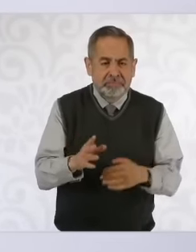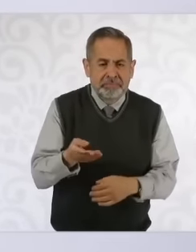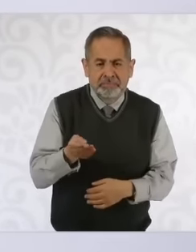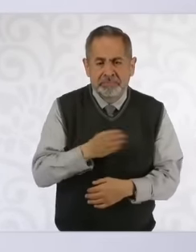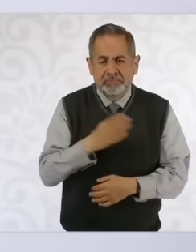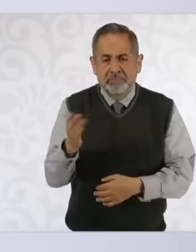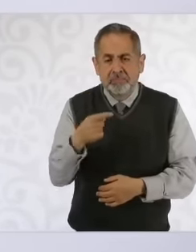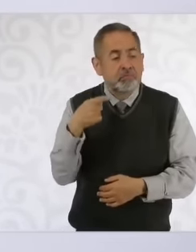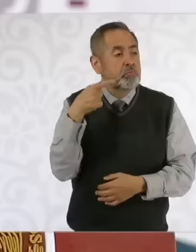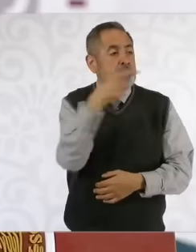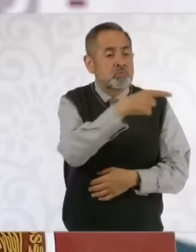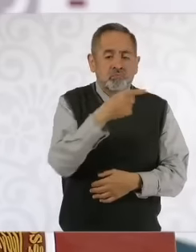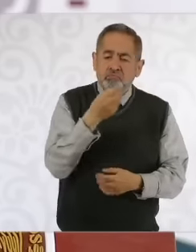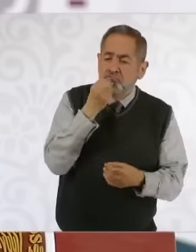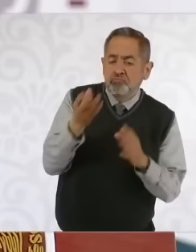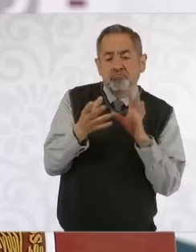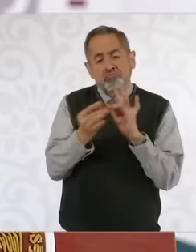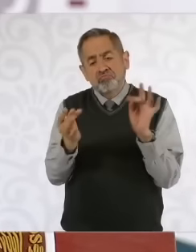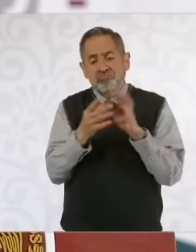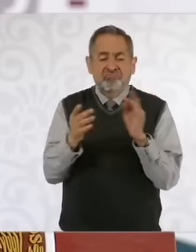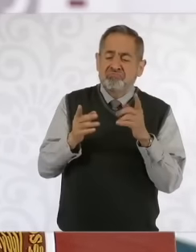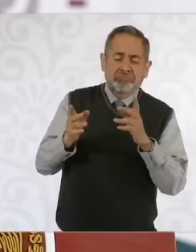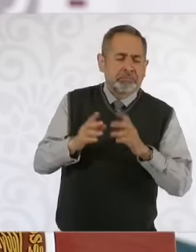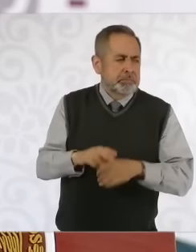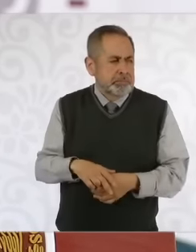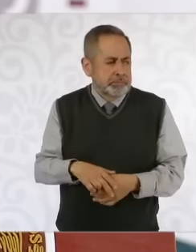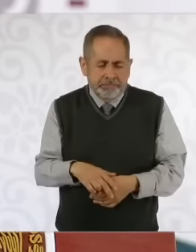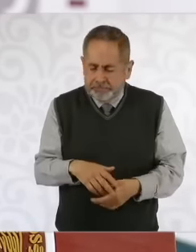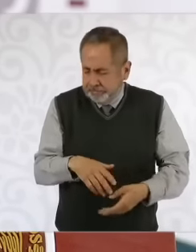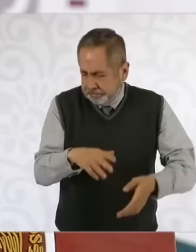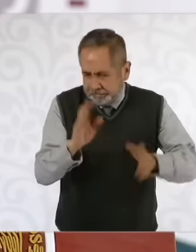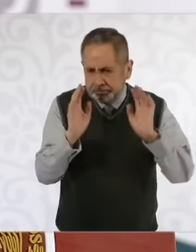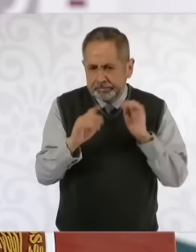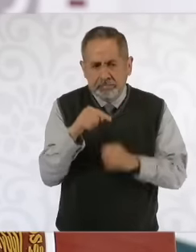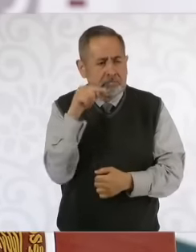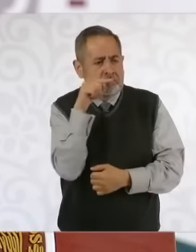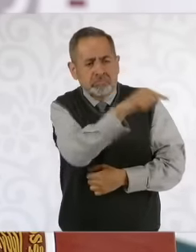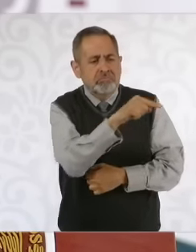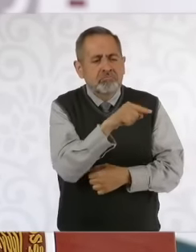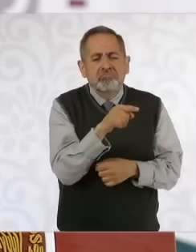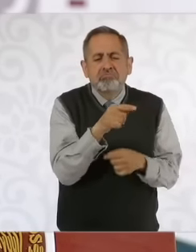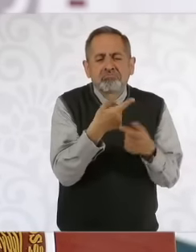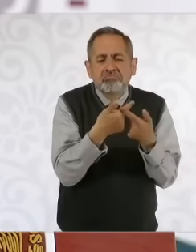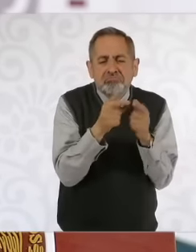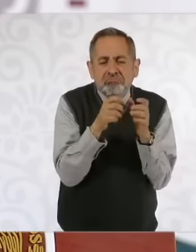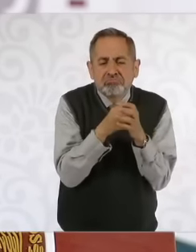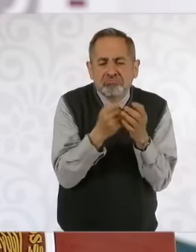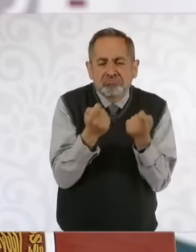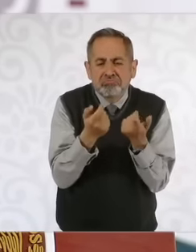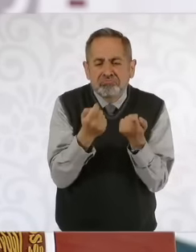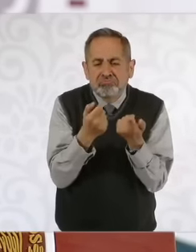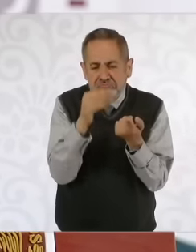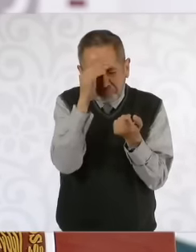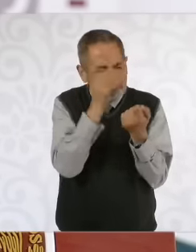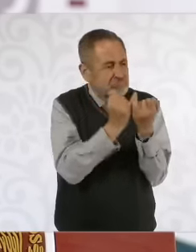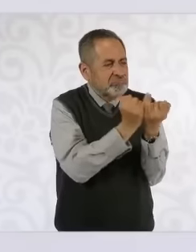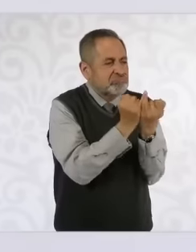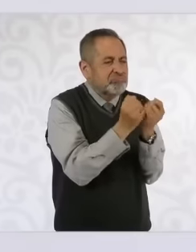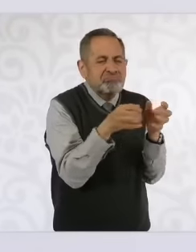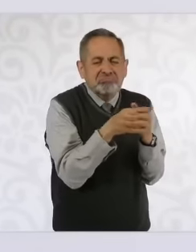express themselves but it is a minority position now what happens sometimes in the media